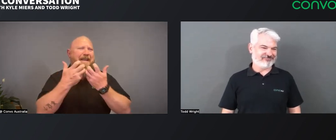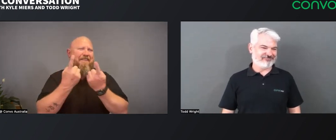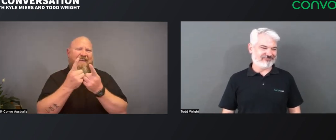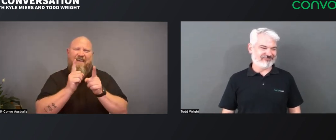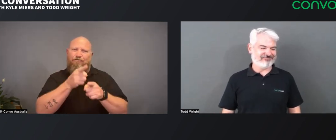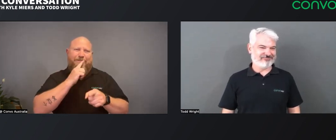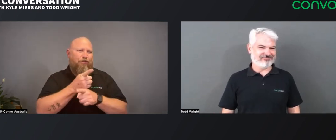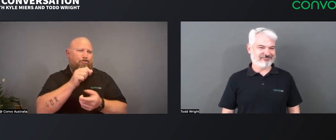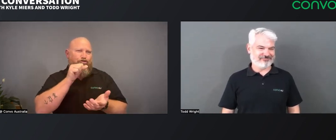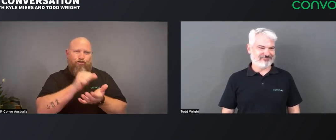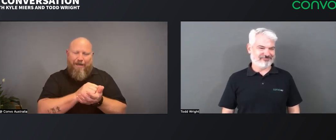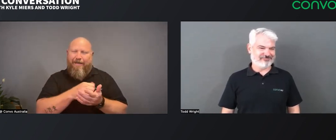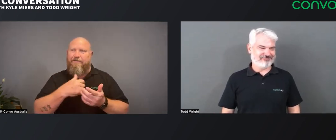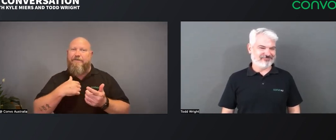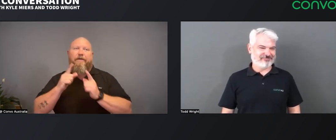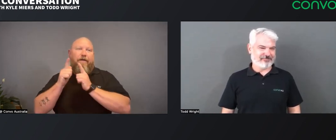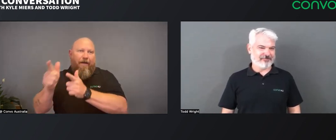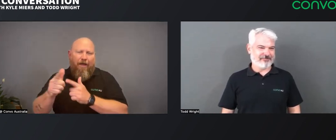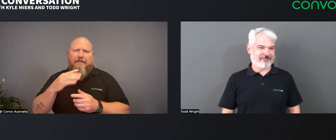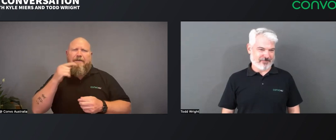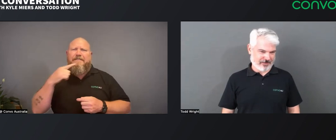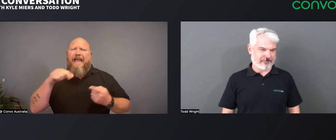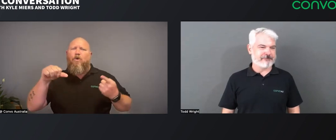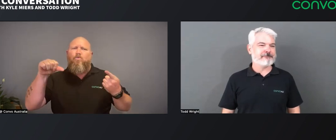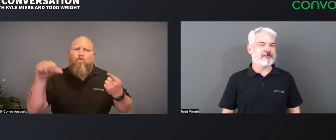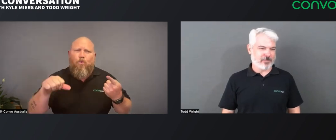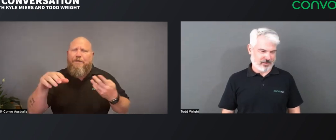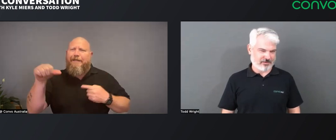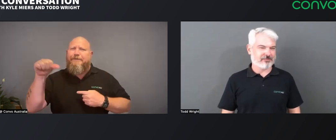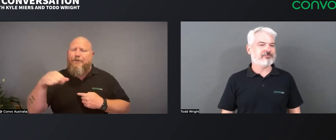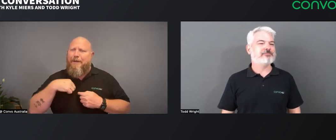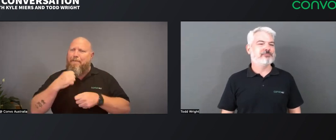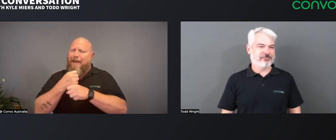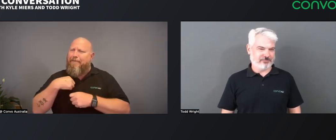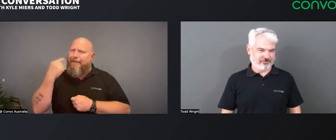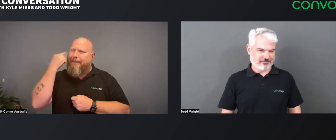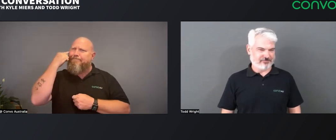Yes, and just like you said Todd, I myself went to a number of events, and talking to people in the Deaf community